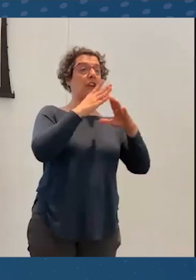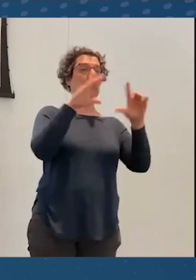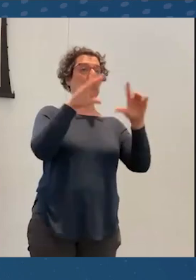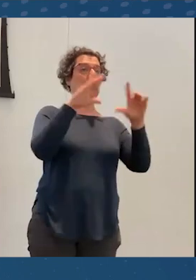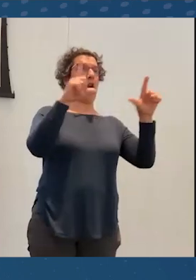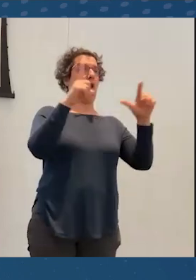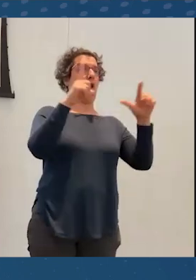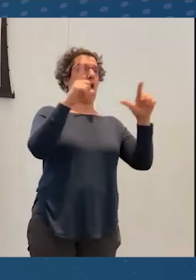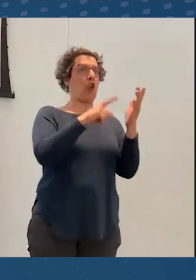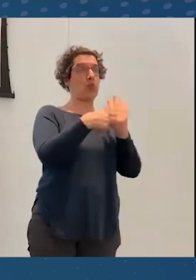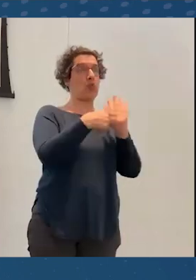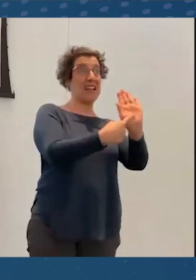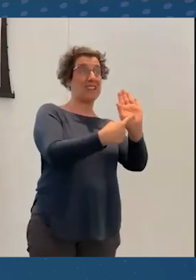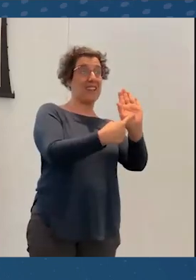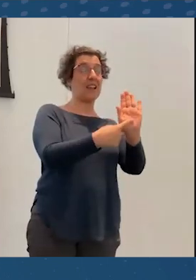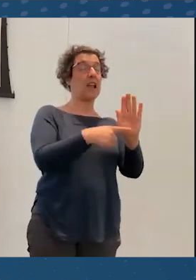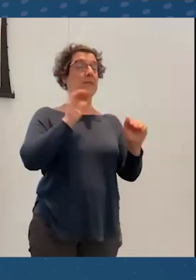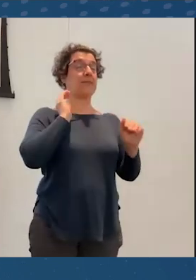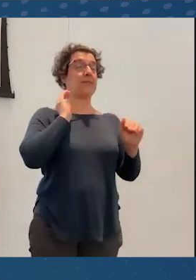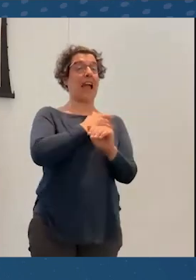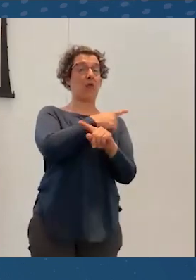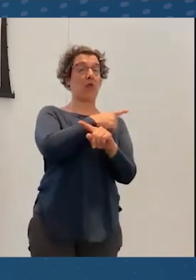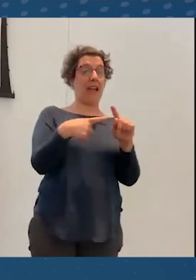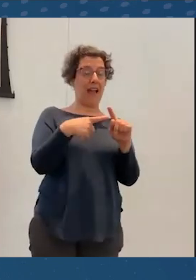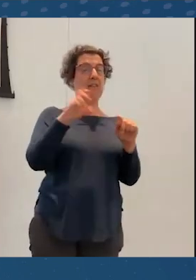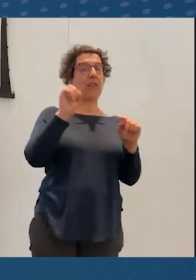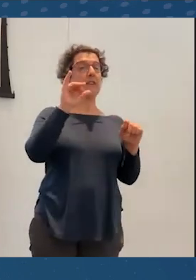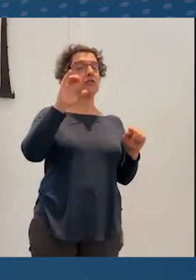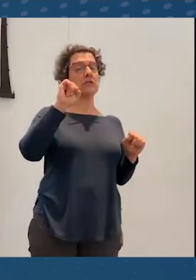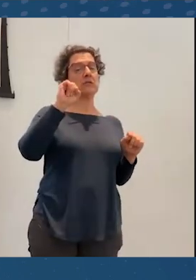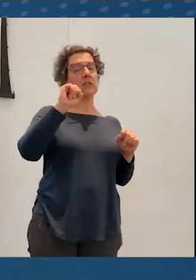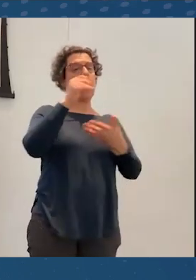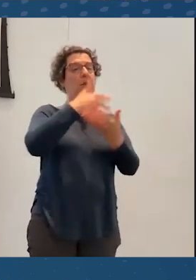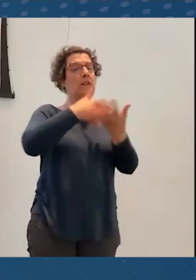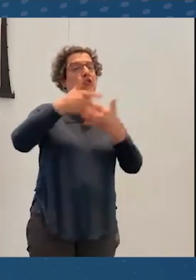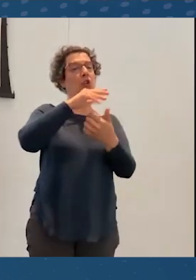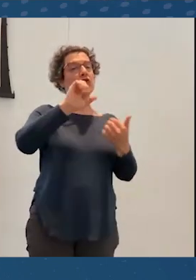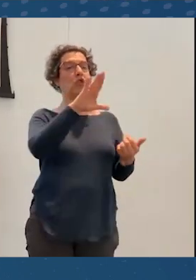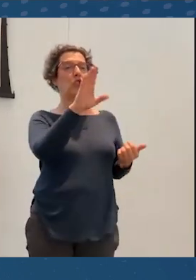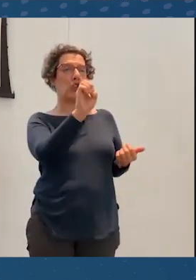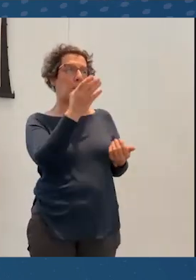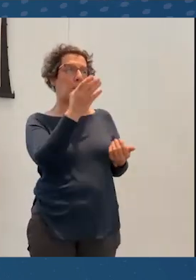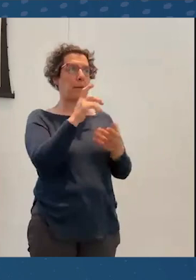And then half of it was all the social cues that it might be hard to pick up on.